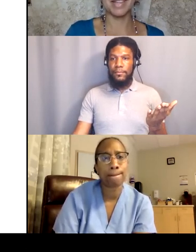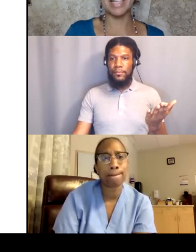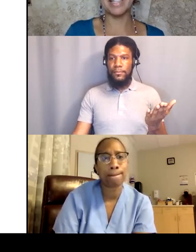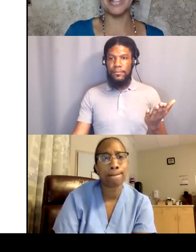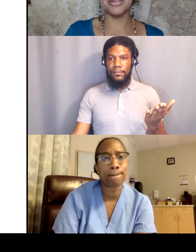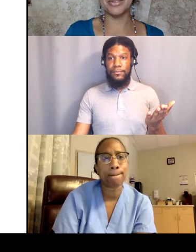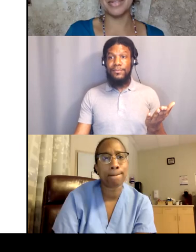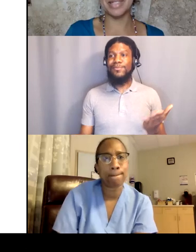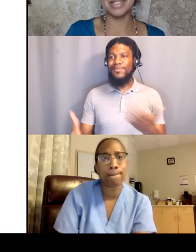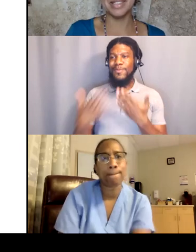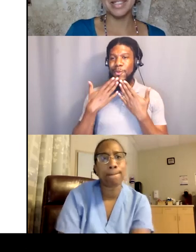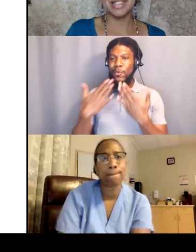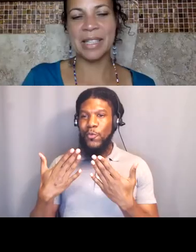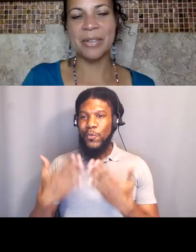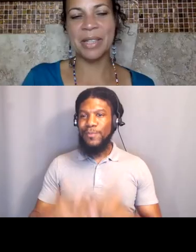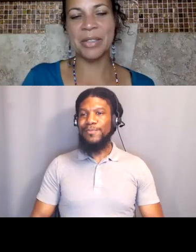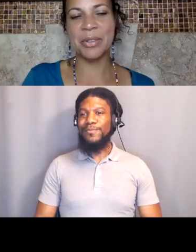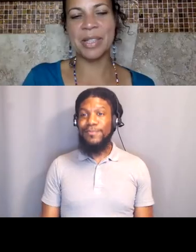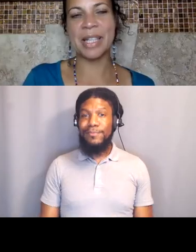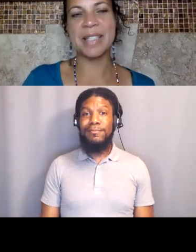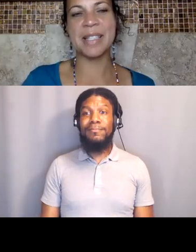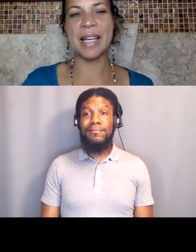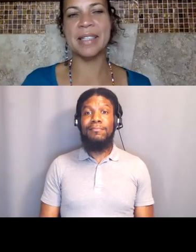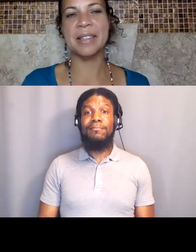Thank you. And who can do the next slide?